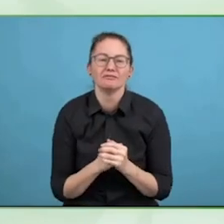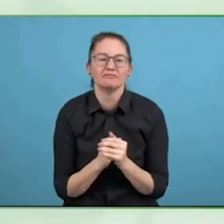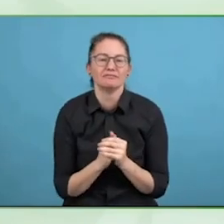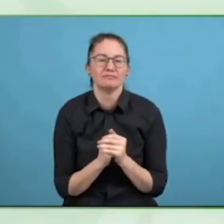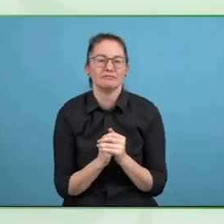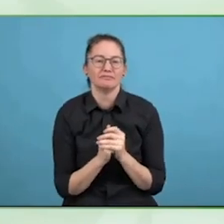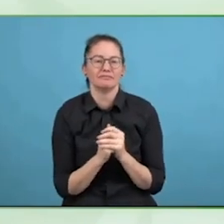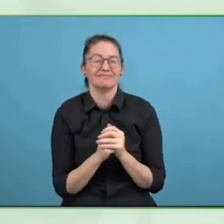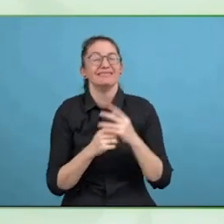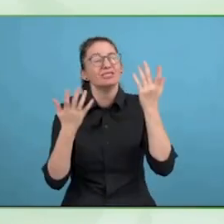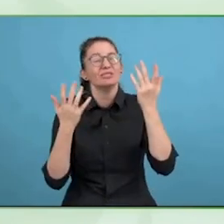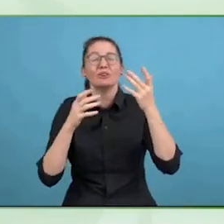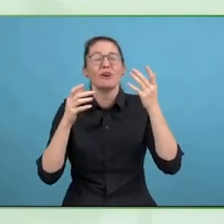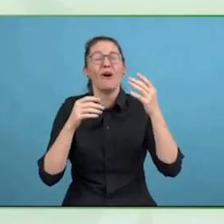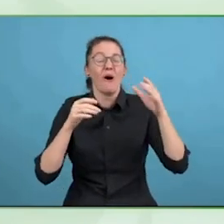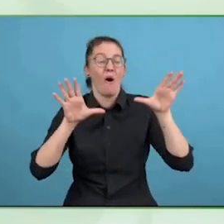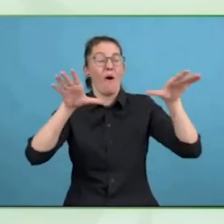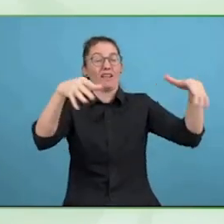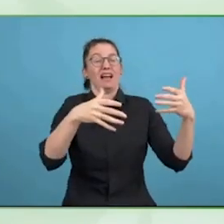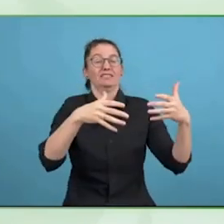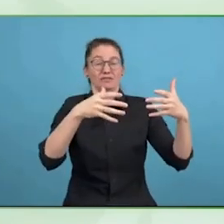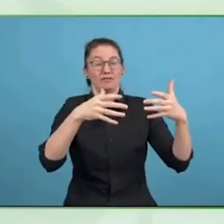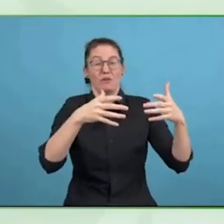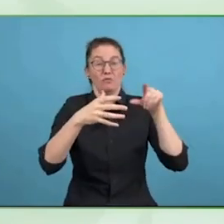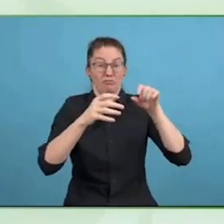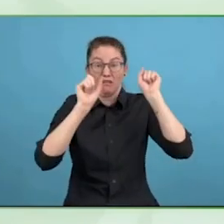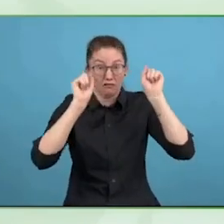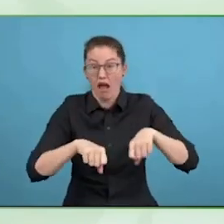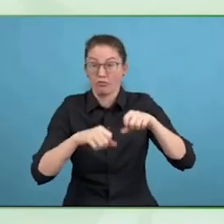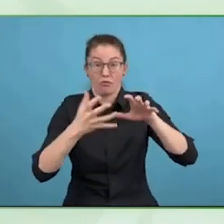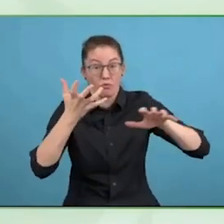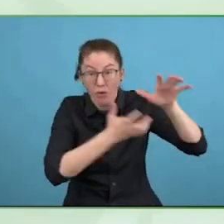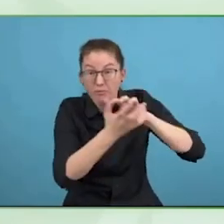and my ambition to drive the organisation and members is to take more action.